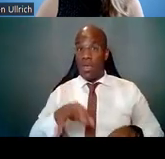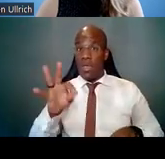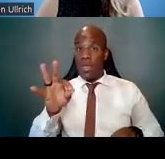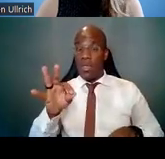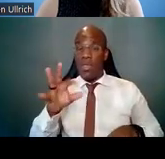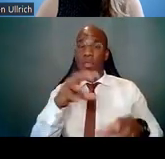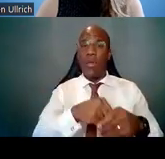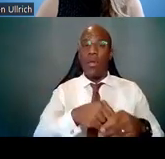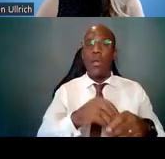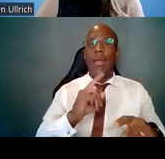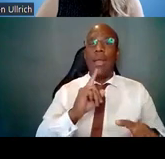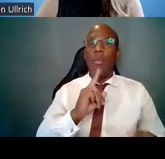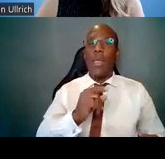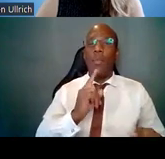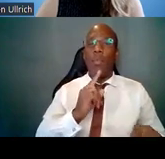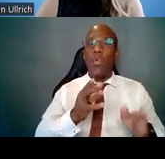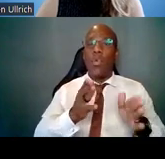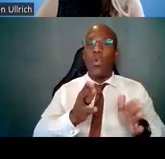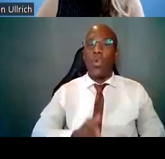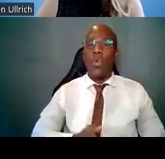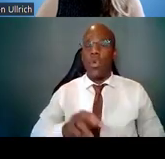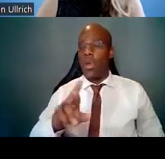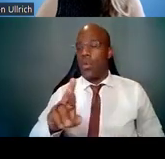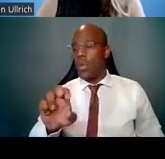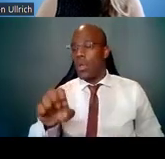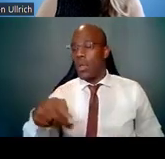which is a public database that contains